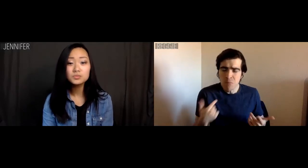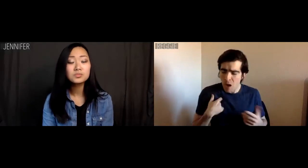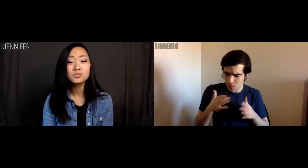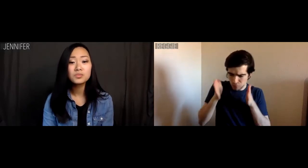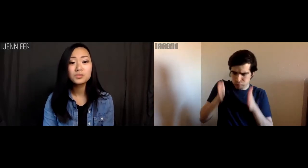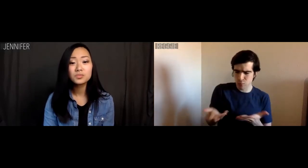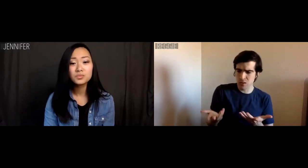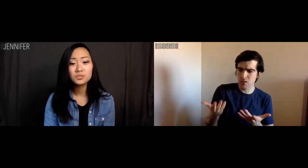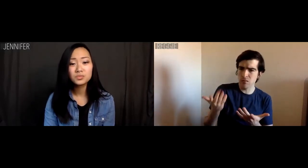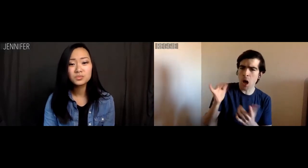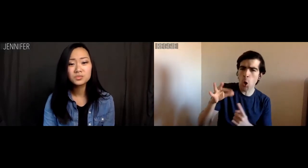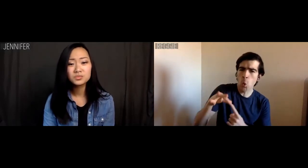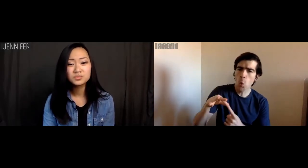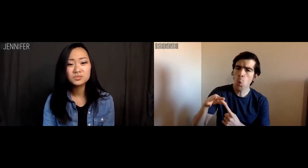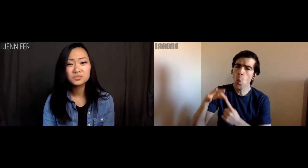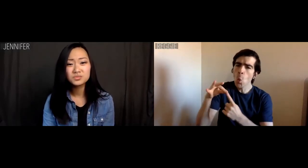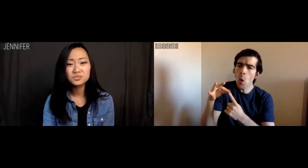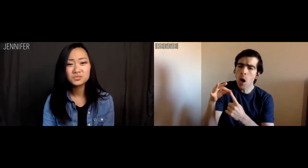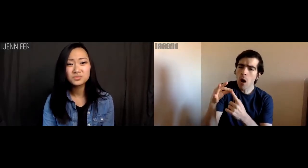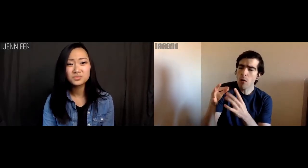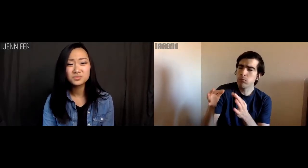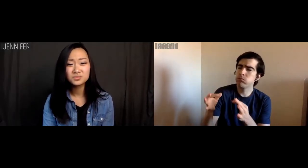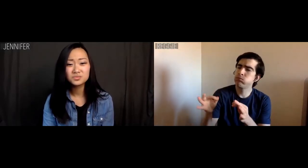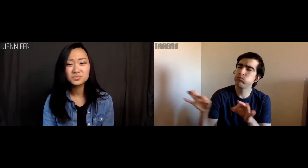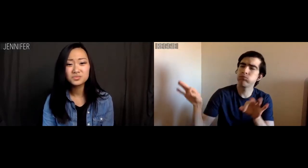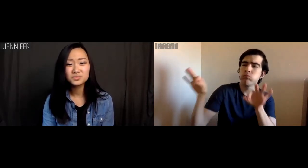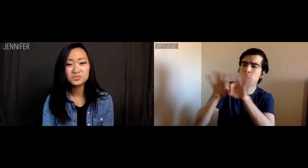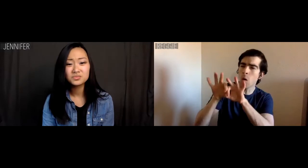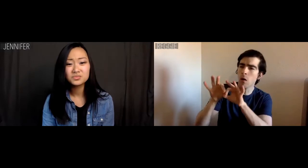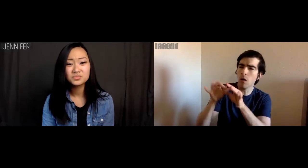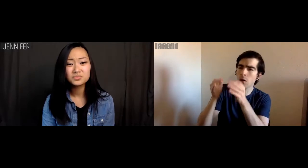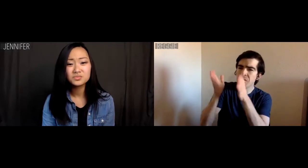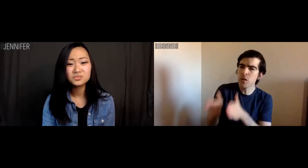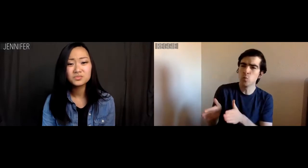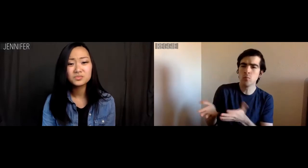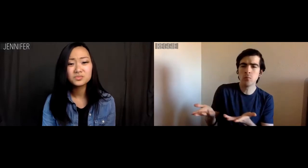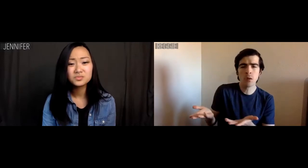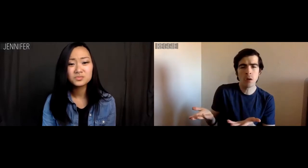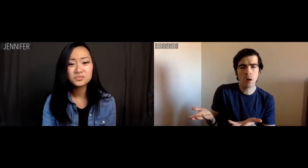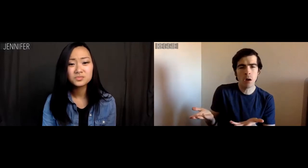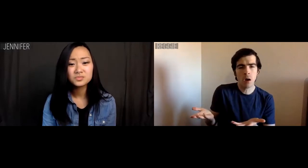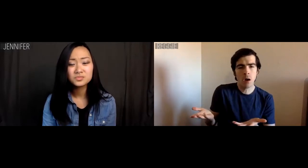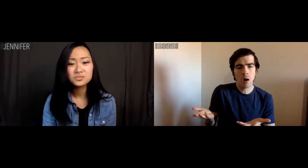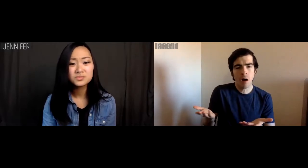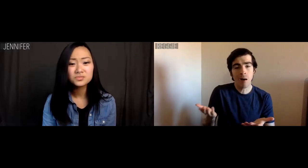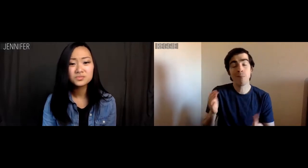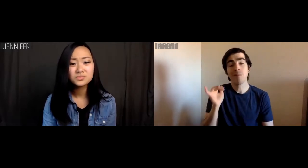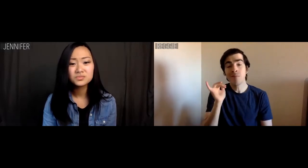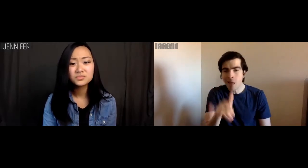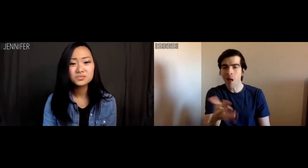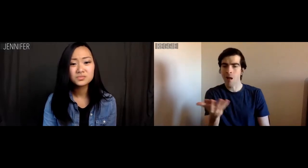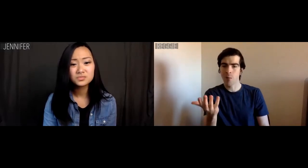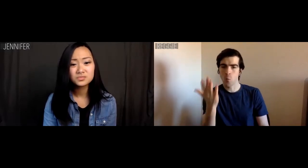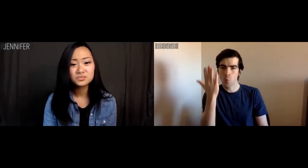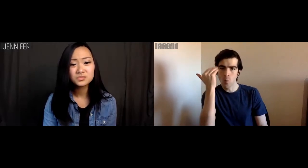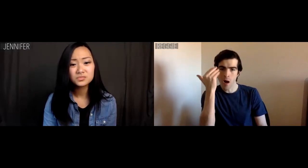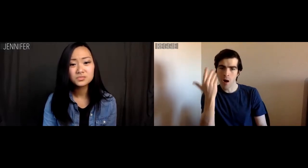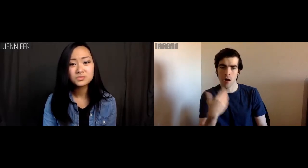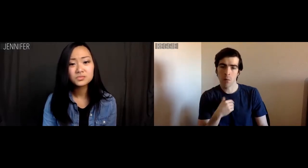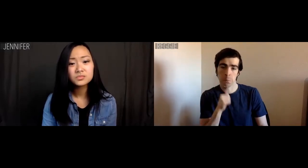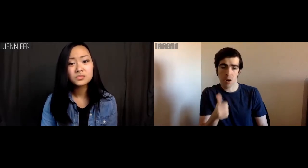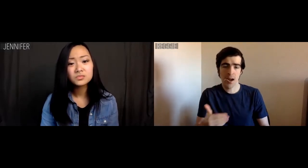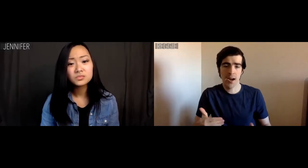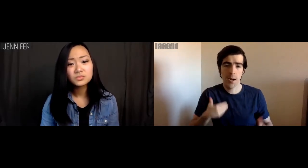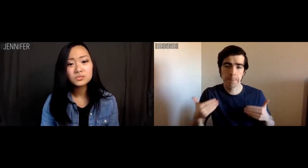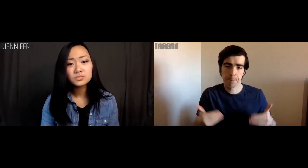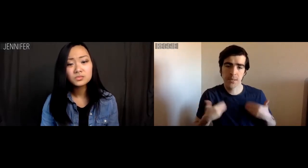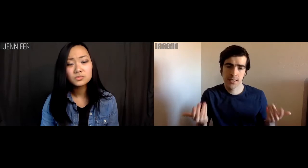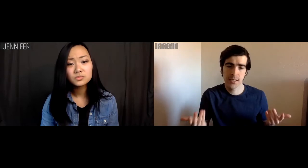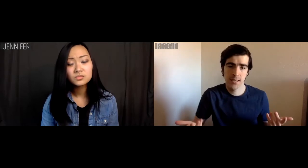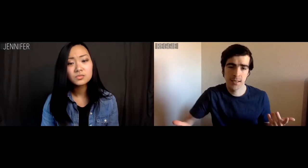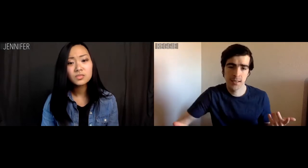You don't recognize the uniquely compelling individual that I am as a person. And that's why I'm not happy.